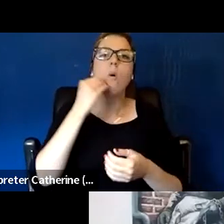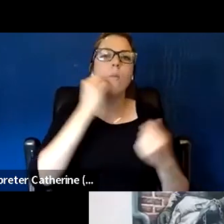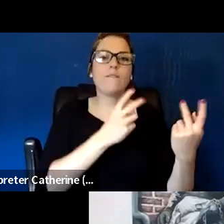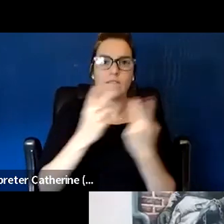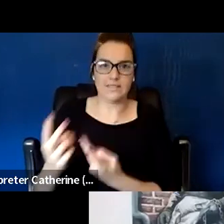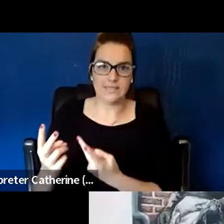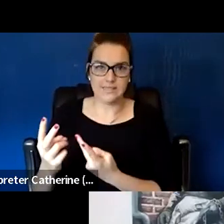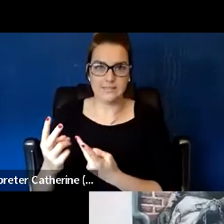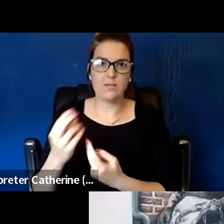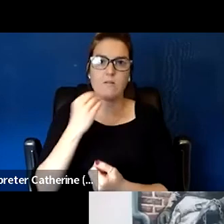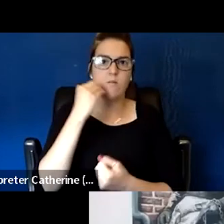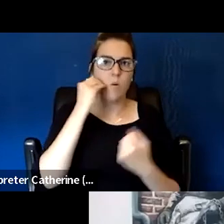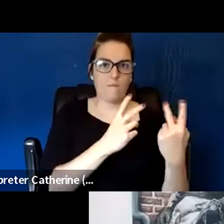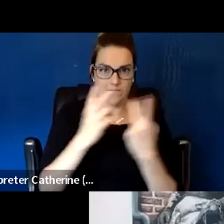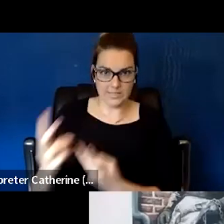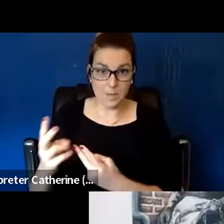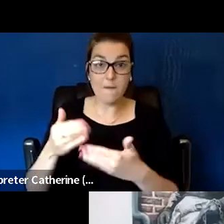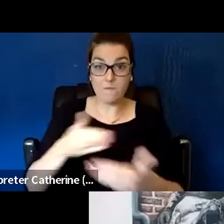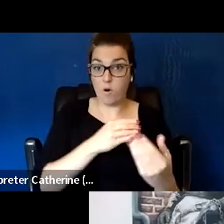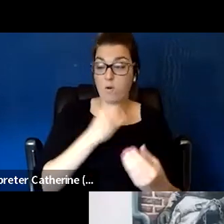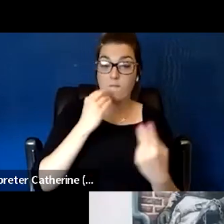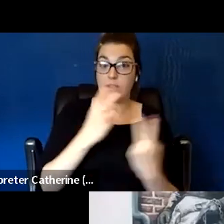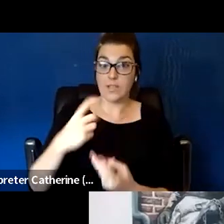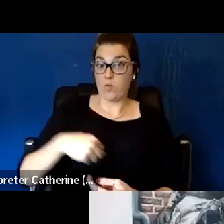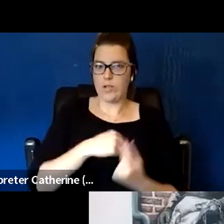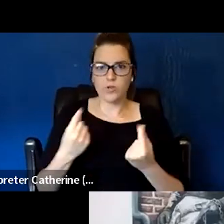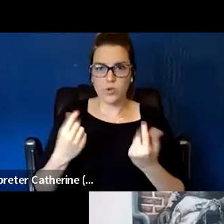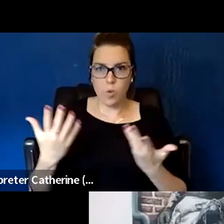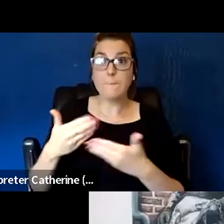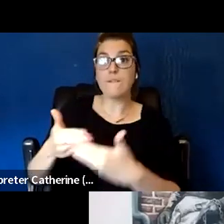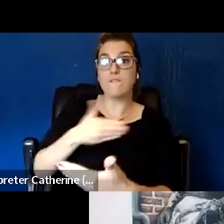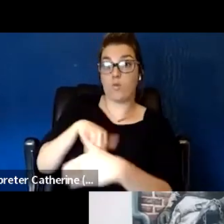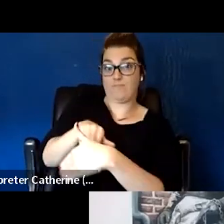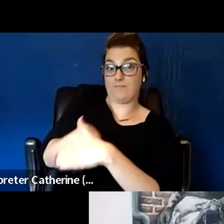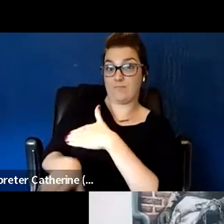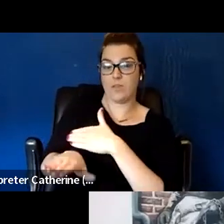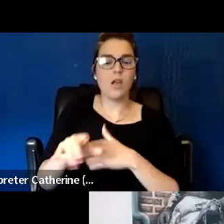for a minute at the door, is it our goals at the home visit? Or is it that person's goals in the home visit?